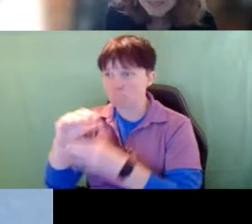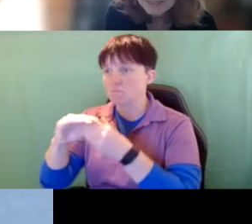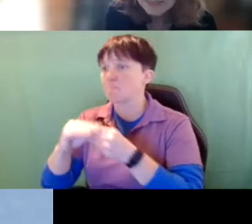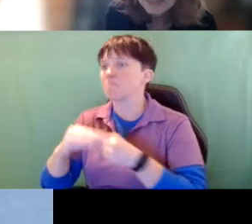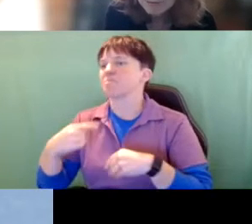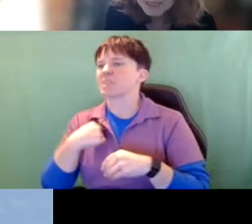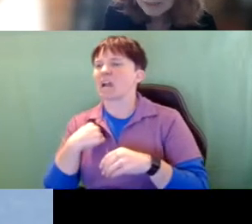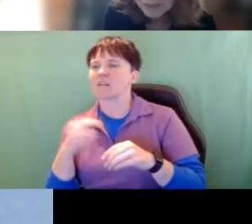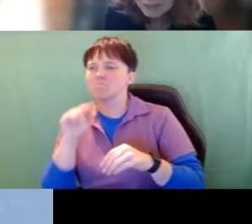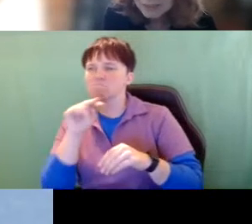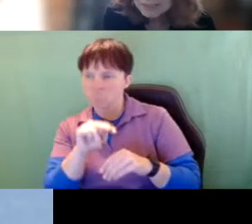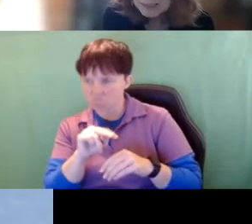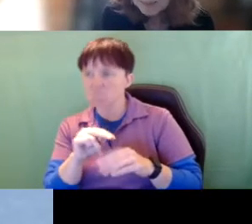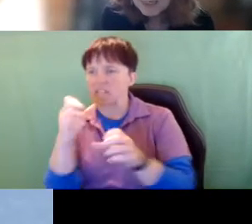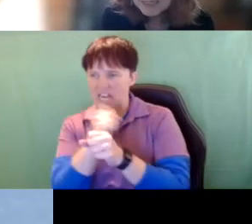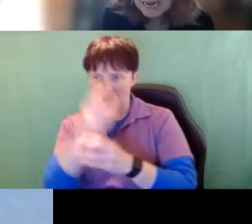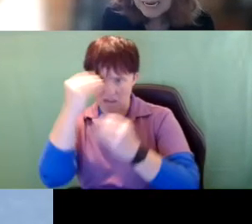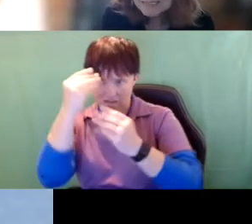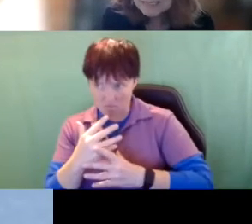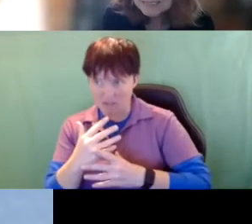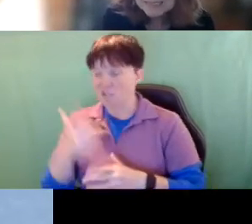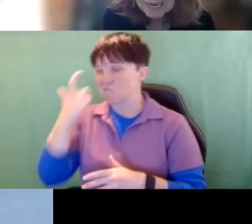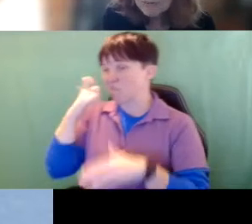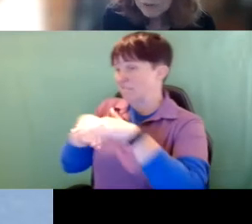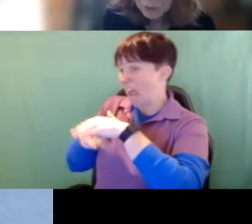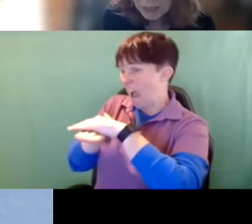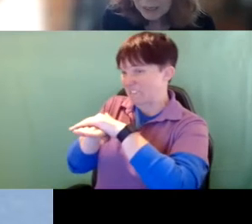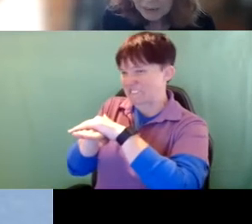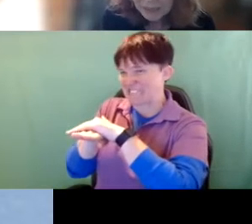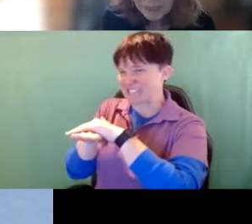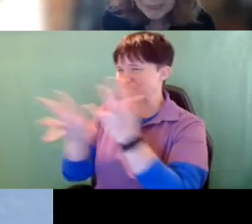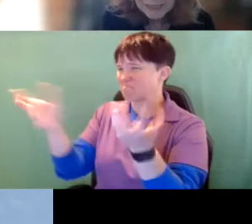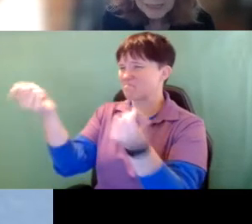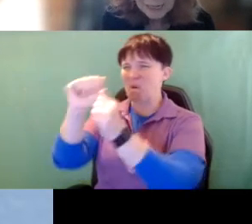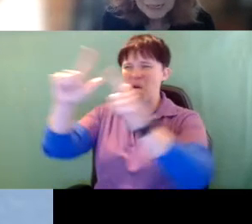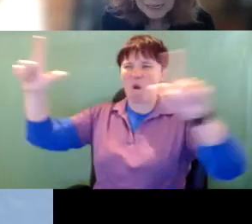and I stopped counting because access is everywhere in IDEA